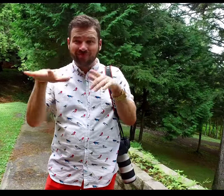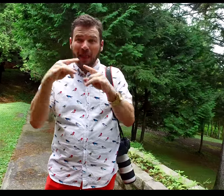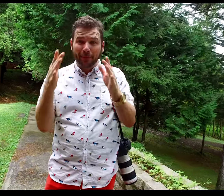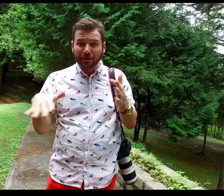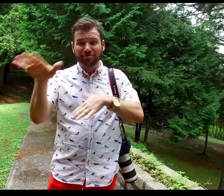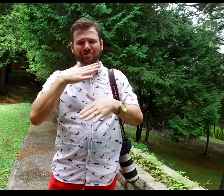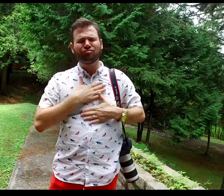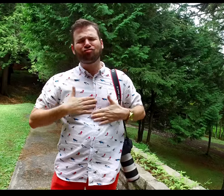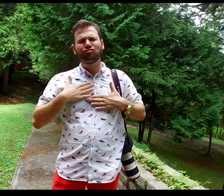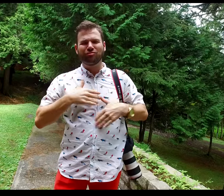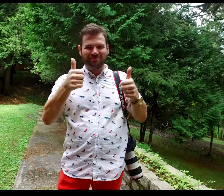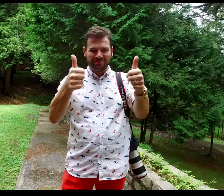I’m enjoying this very much.